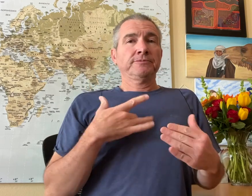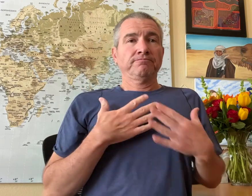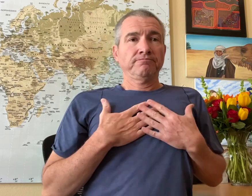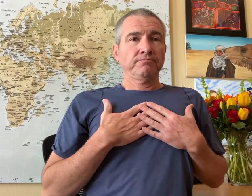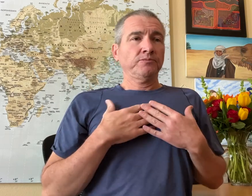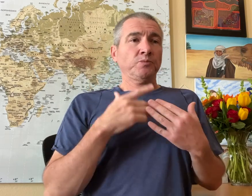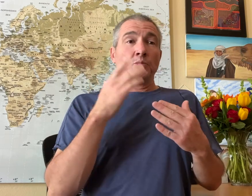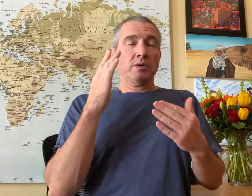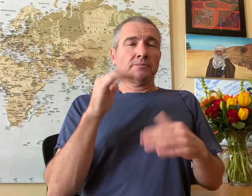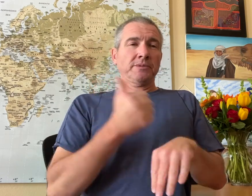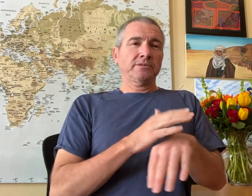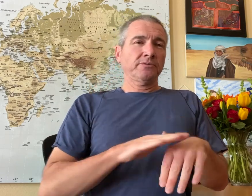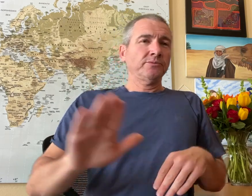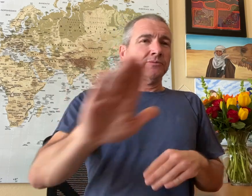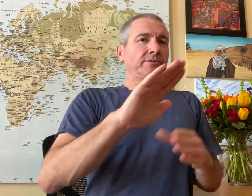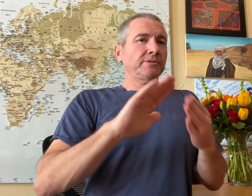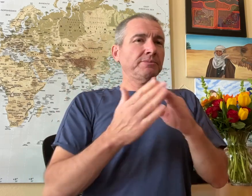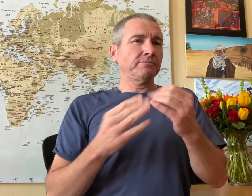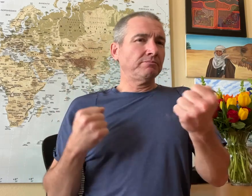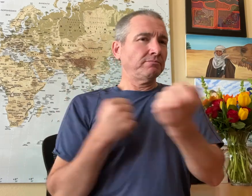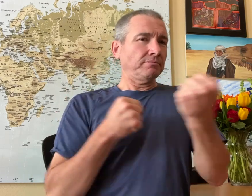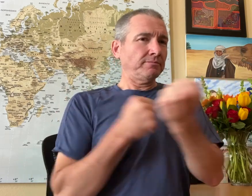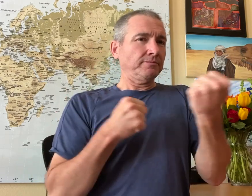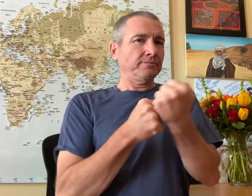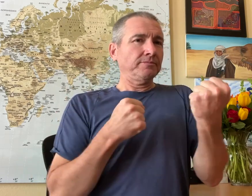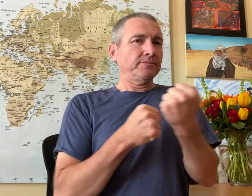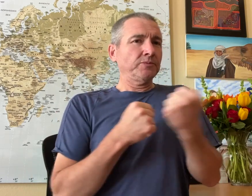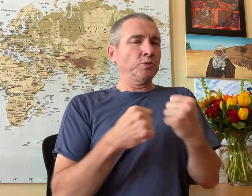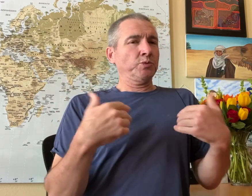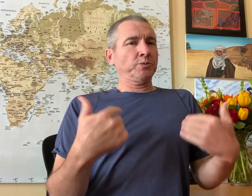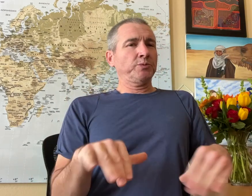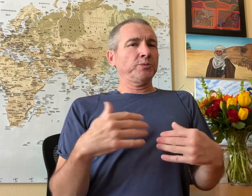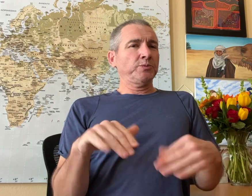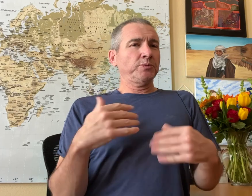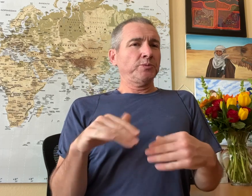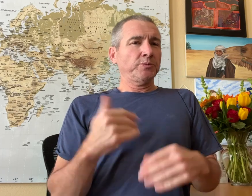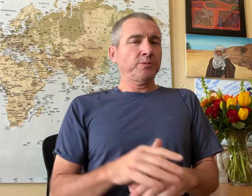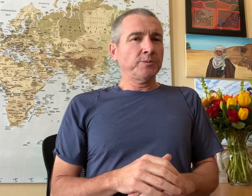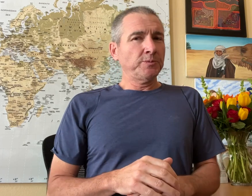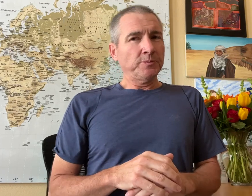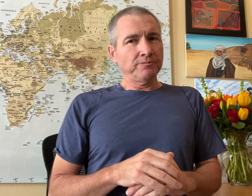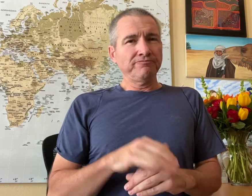because of all of the support from the community.